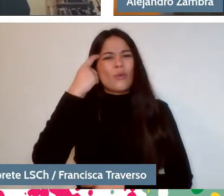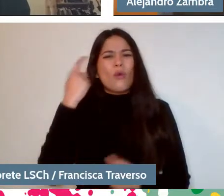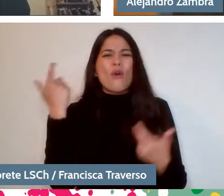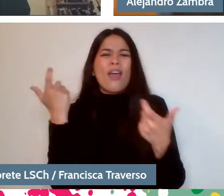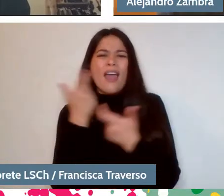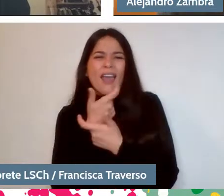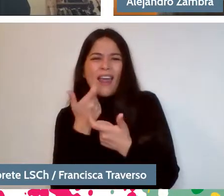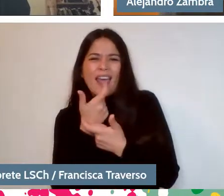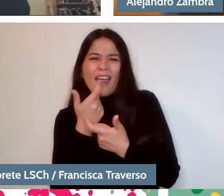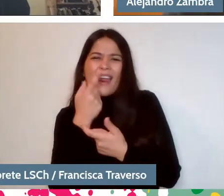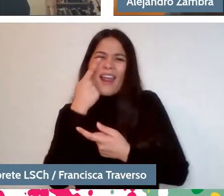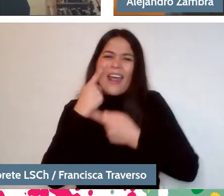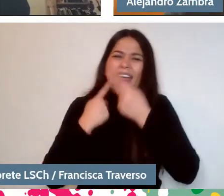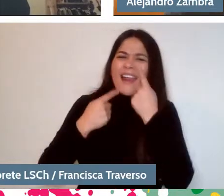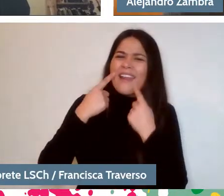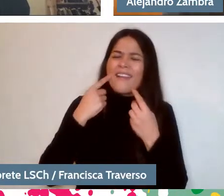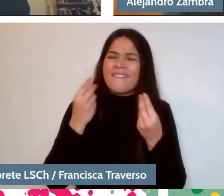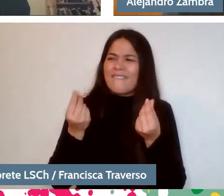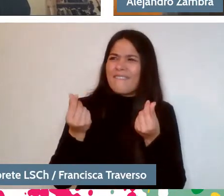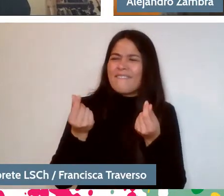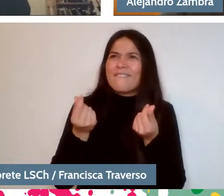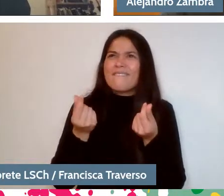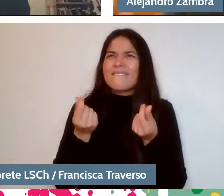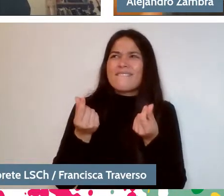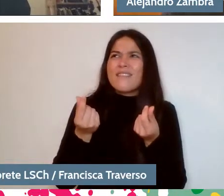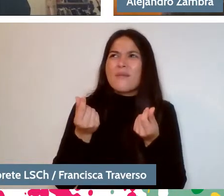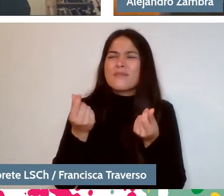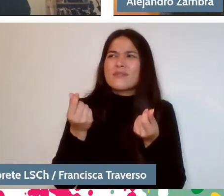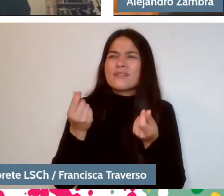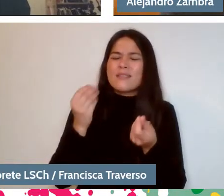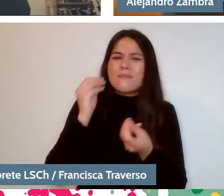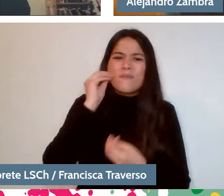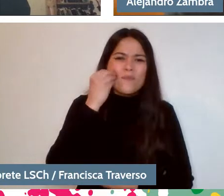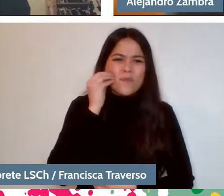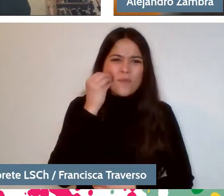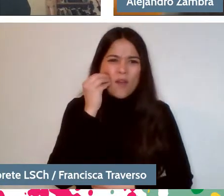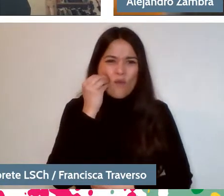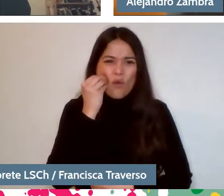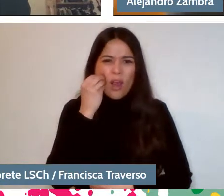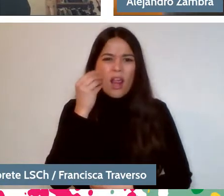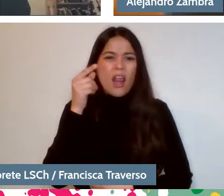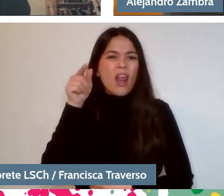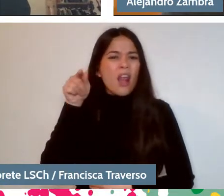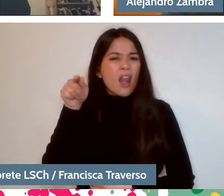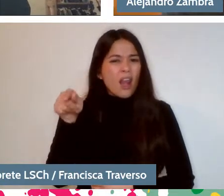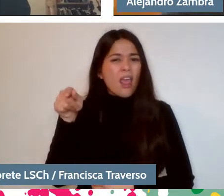almost simultaneously. She had lost her entire family